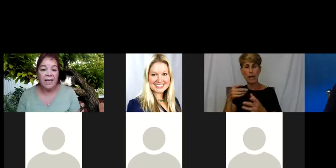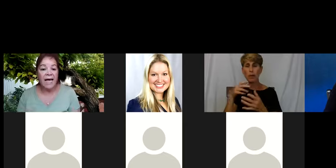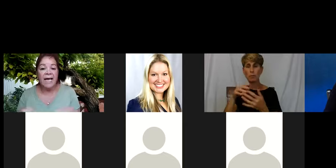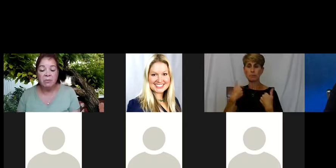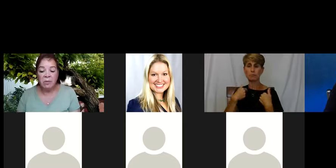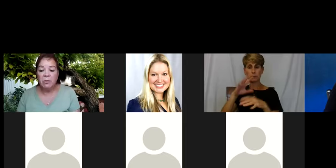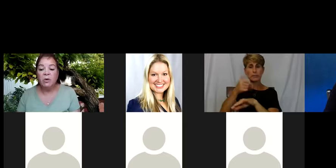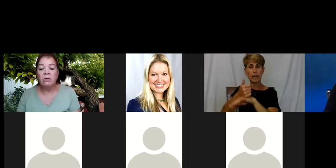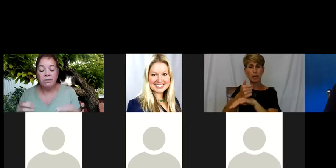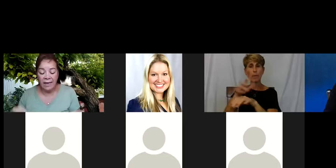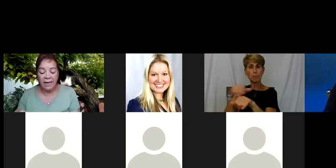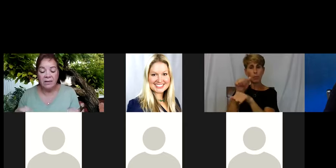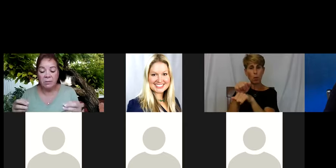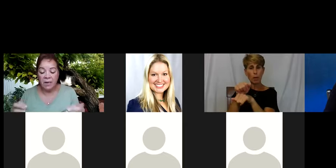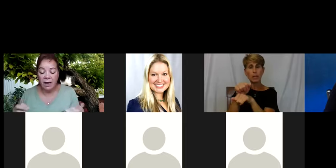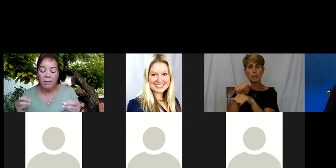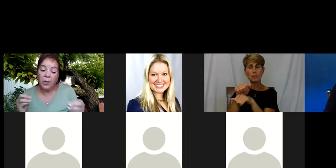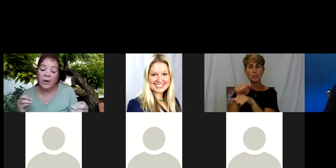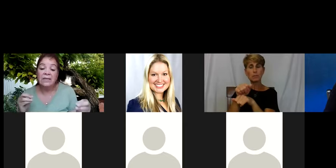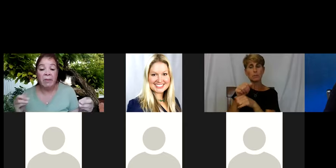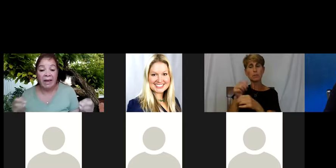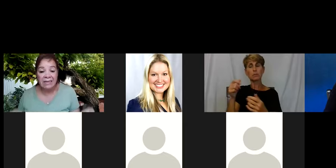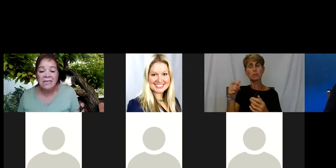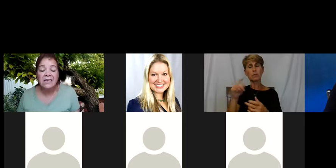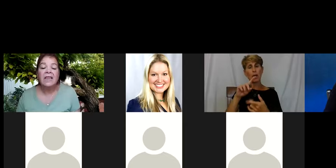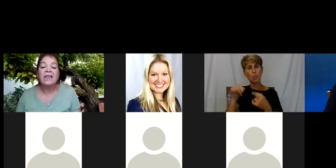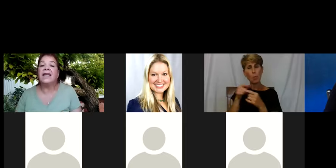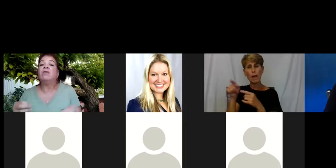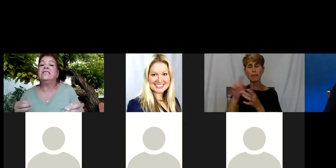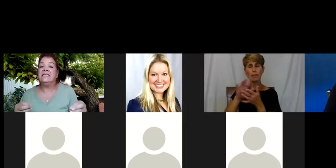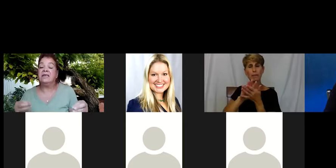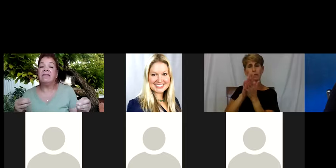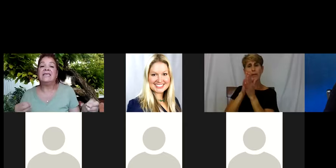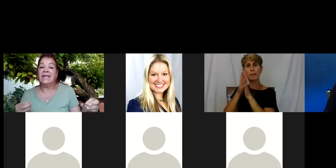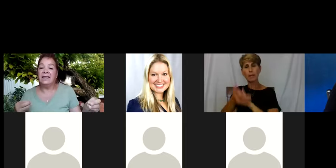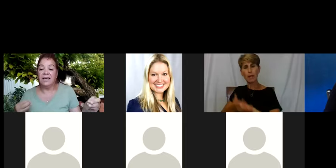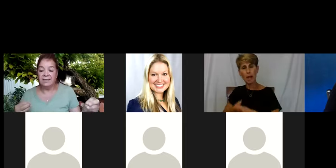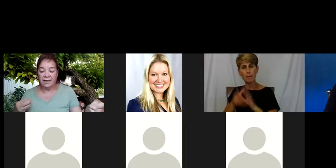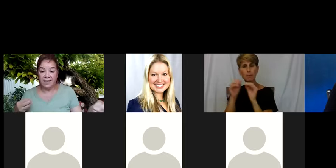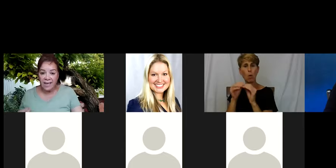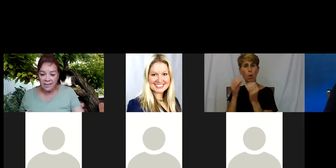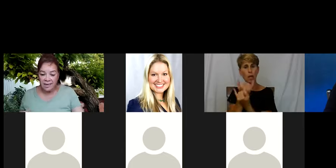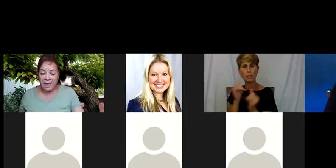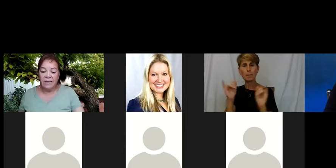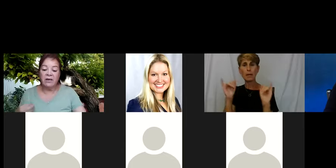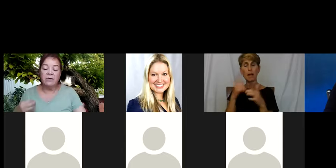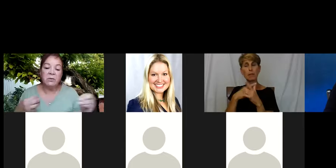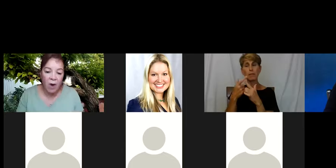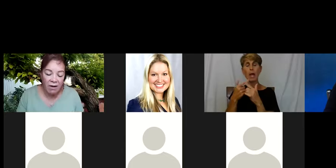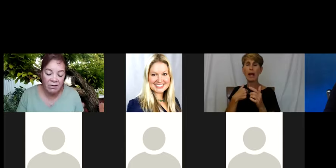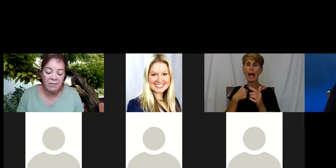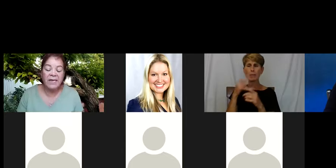And as people began to become more independent, then I will see them less and less and less. If there was a problem,